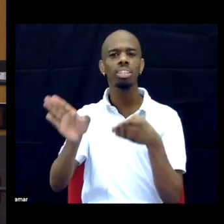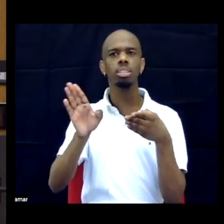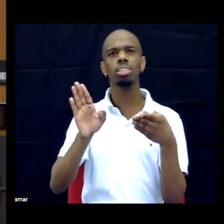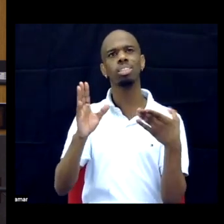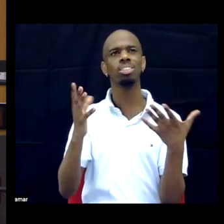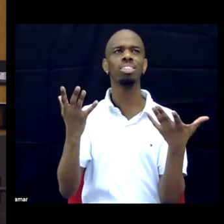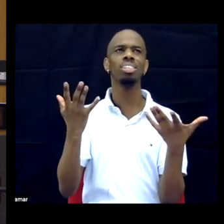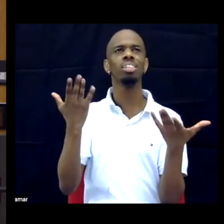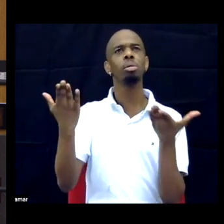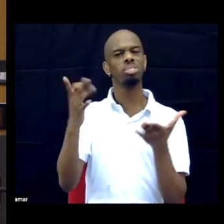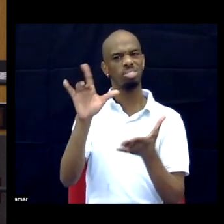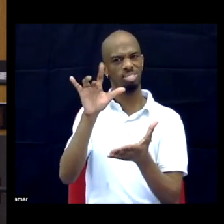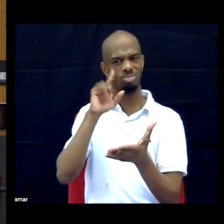So those would be the ones that I would highlight.